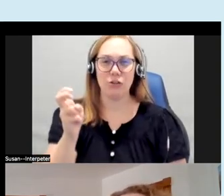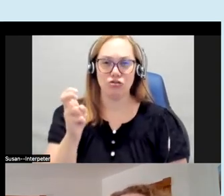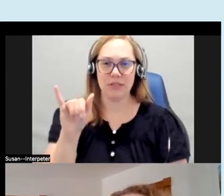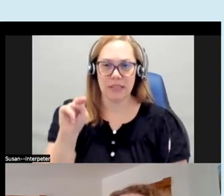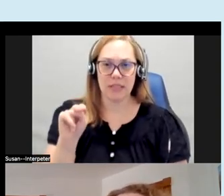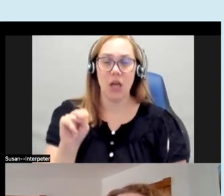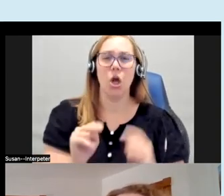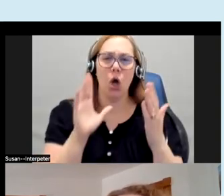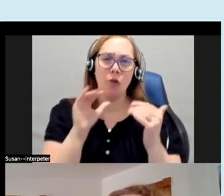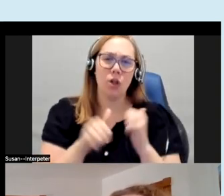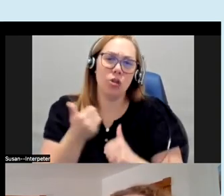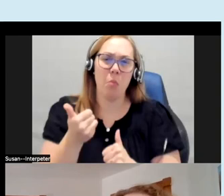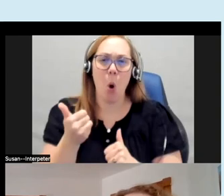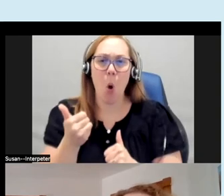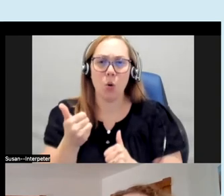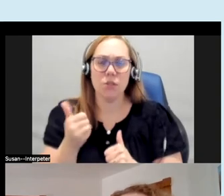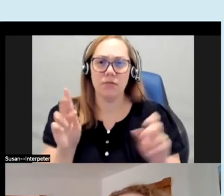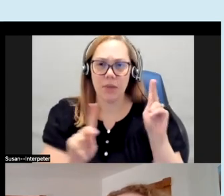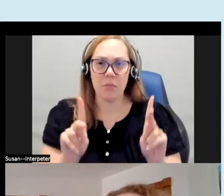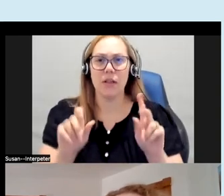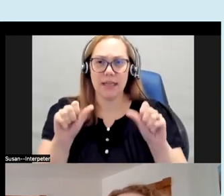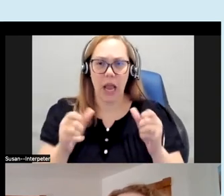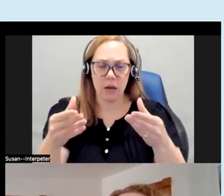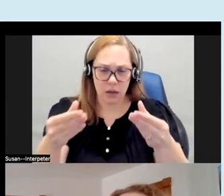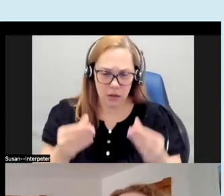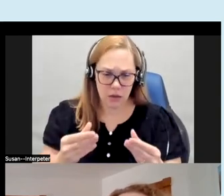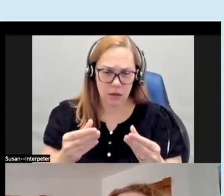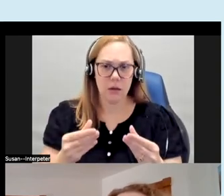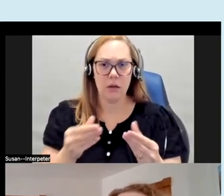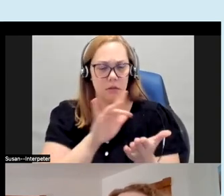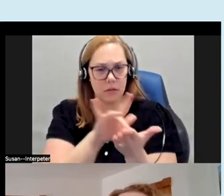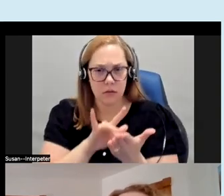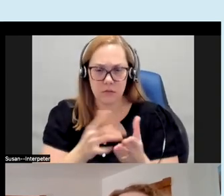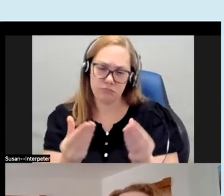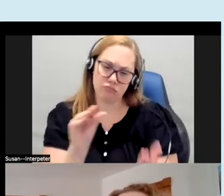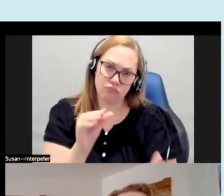the majority of audiences will be able to hold that and interact with that and if they want